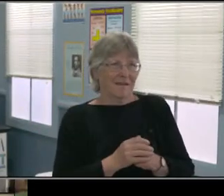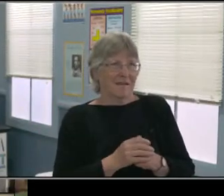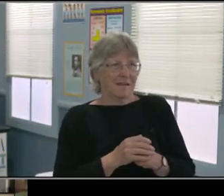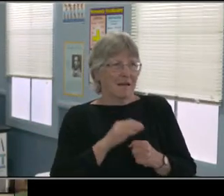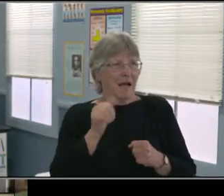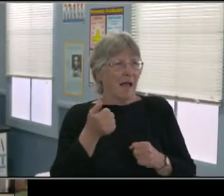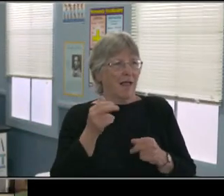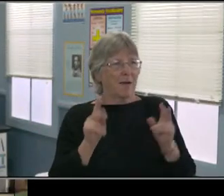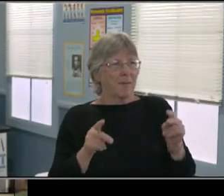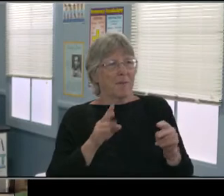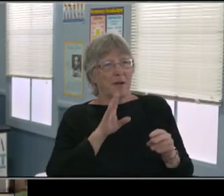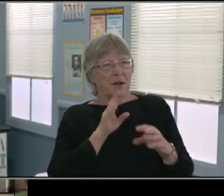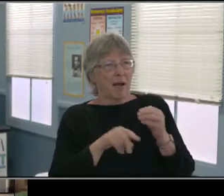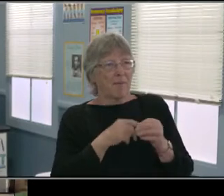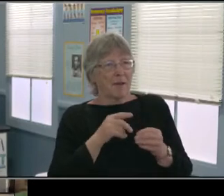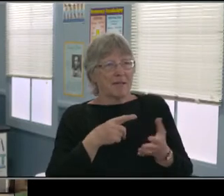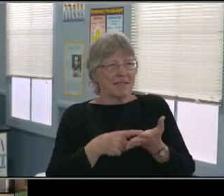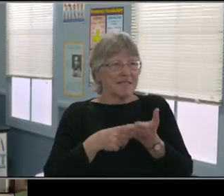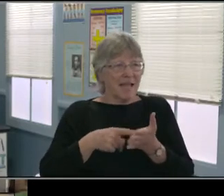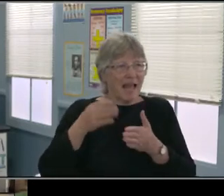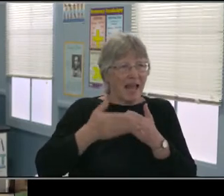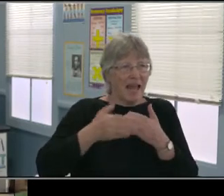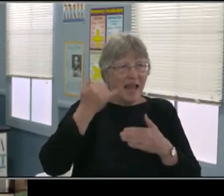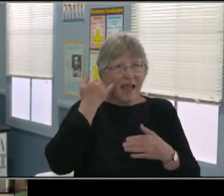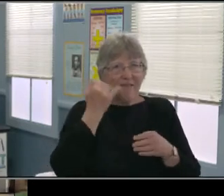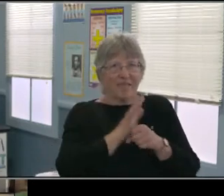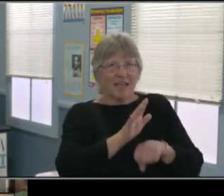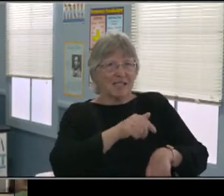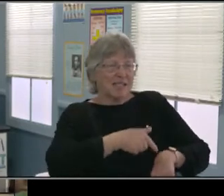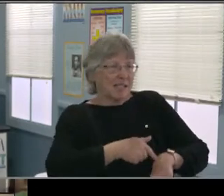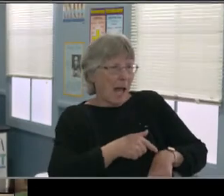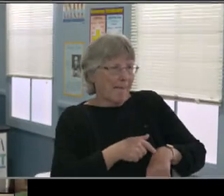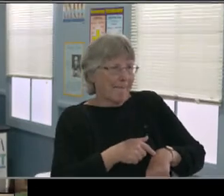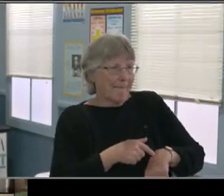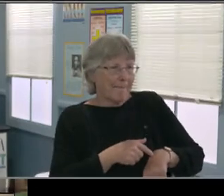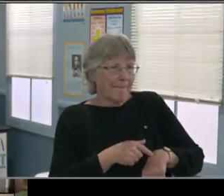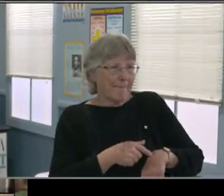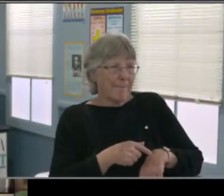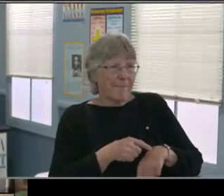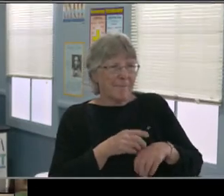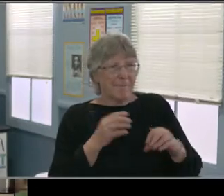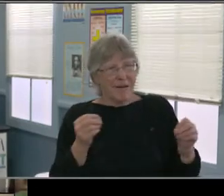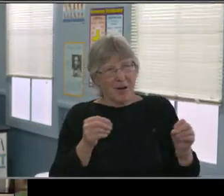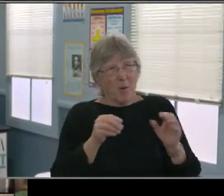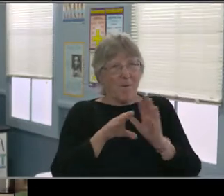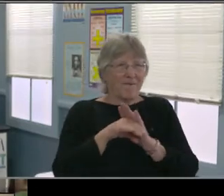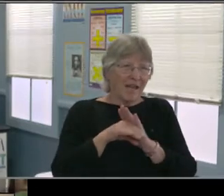just because they're embarrassed about their environments in regards to distance learning.